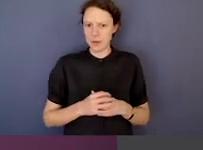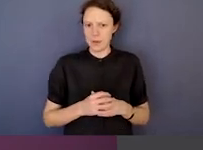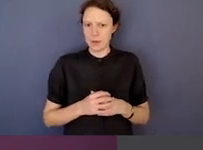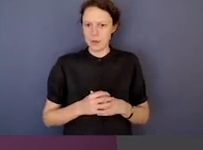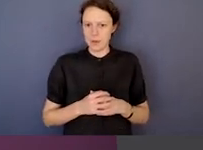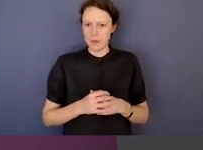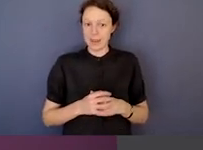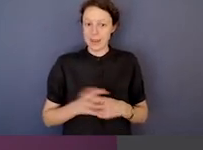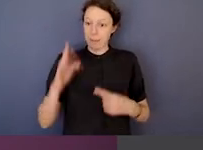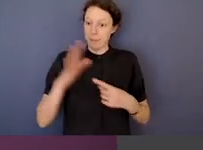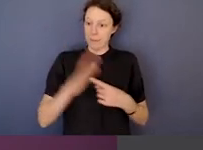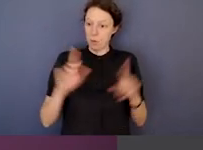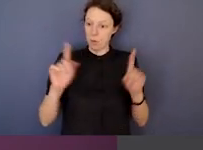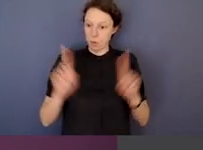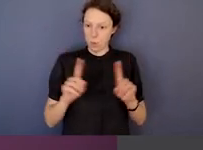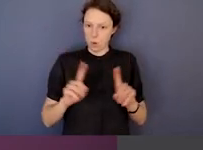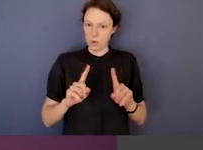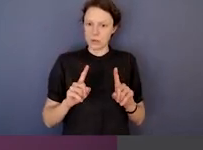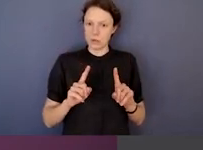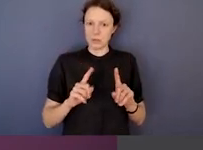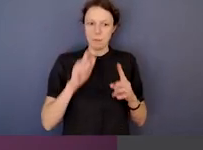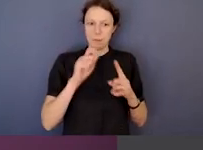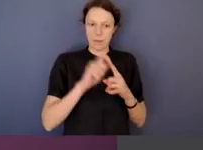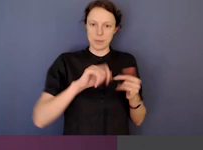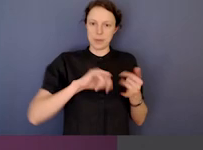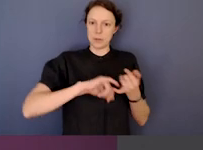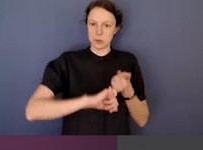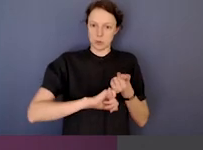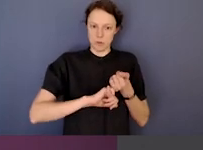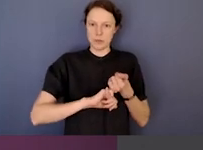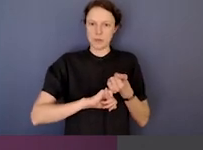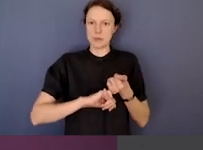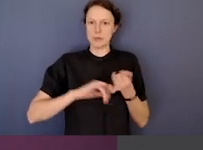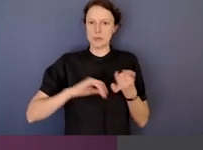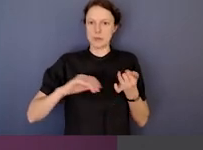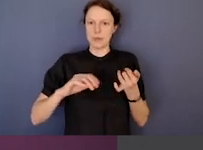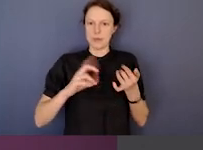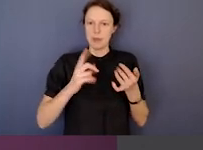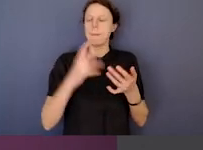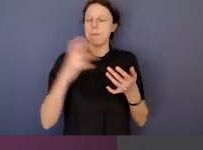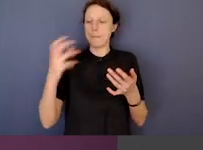starts with shoring up the independence of the key